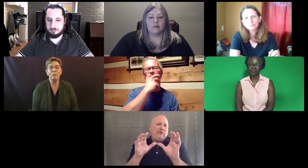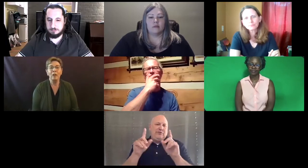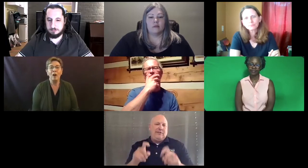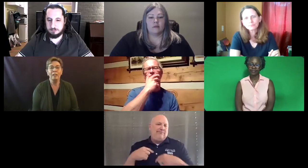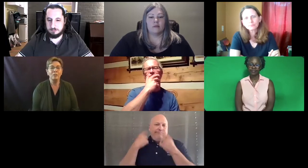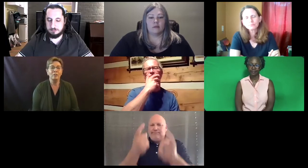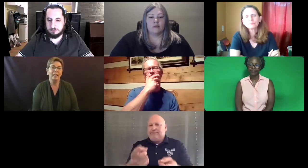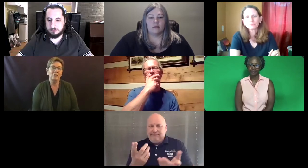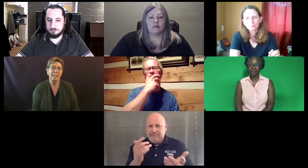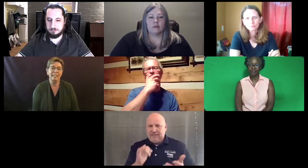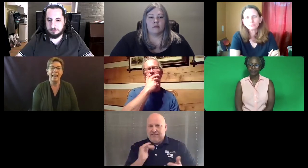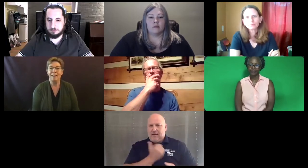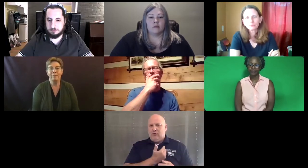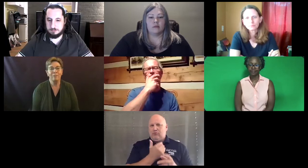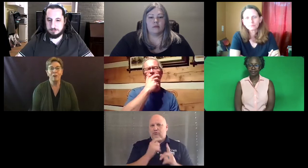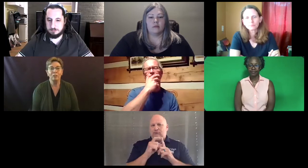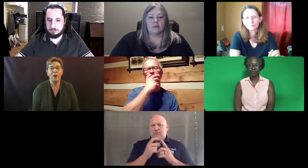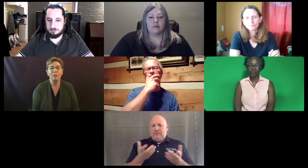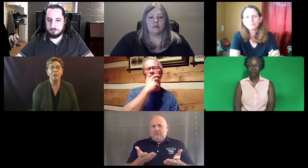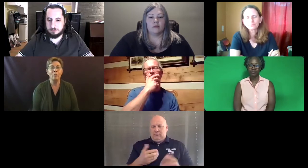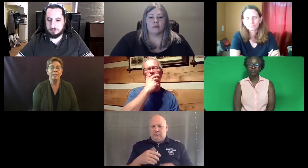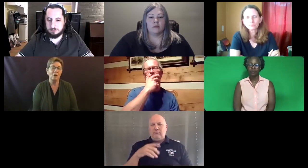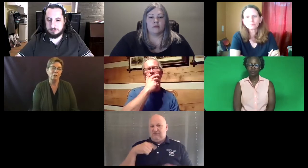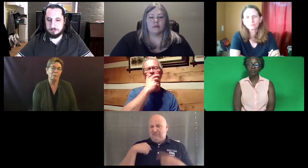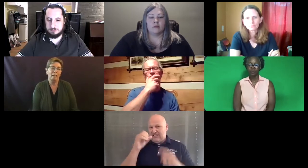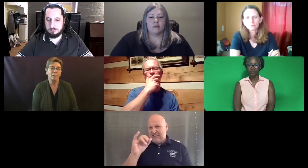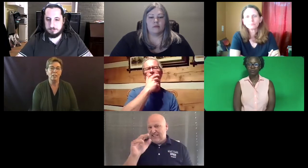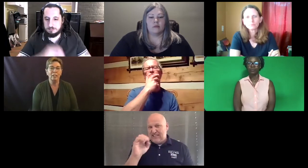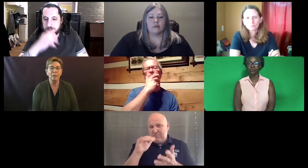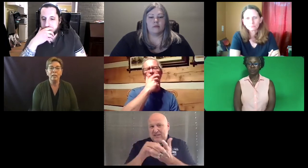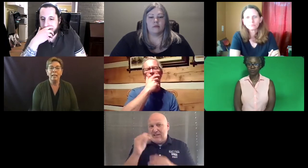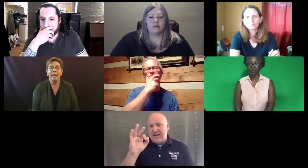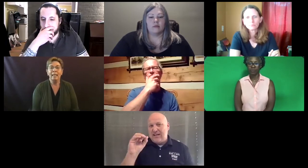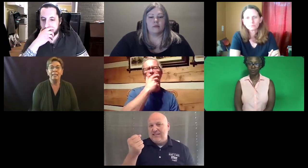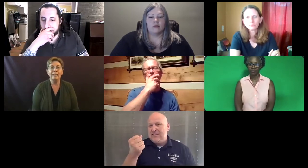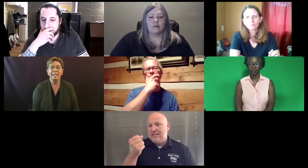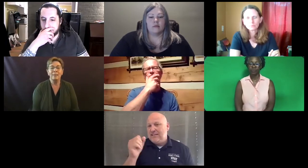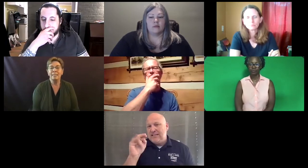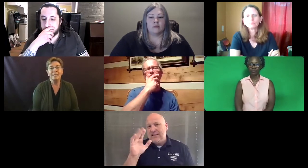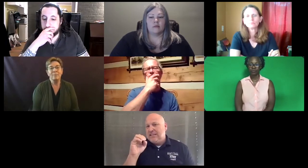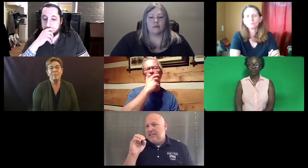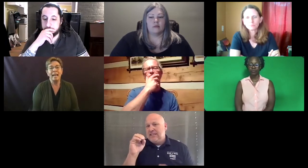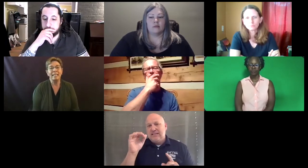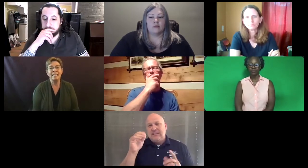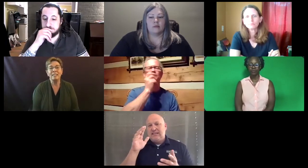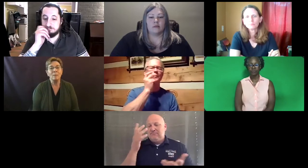We call it a certification test and have all along. That's our terminology here. And that's been since the mid 90s.